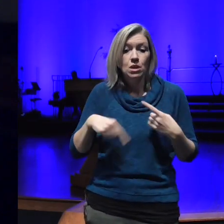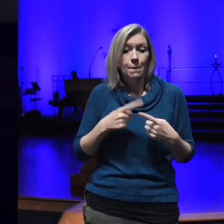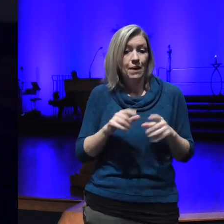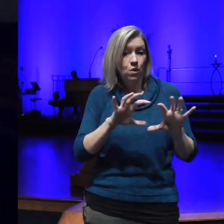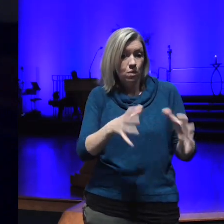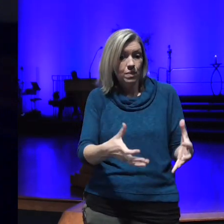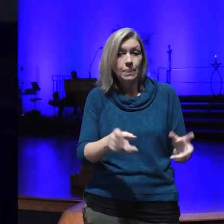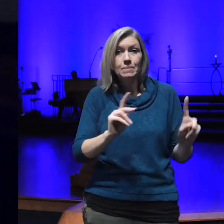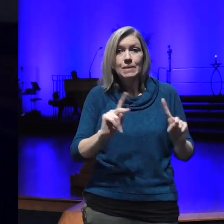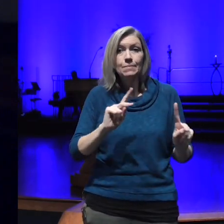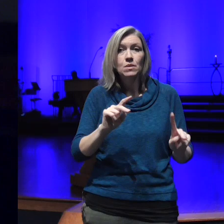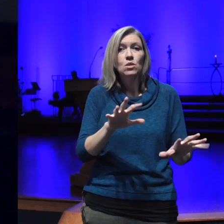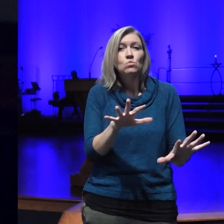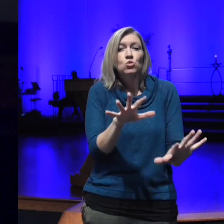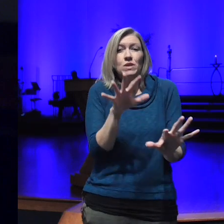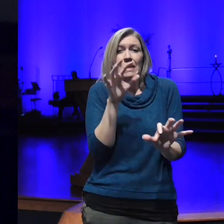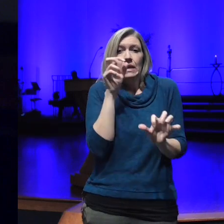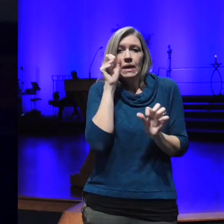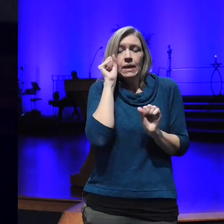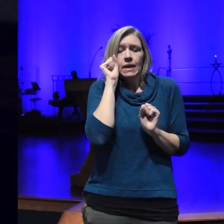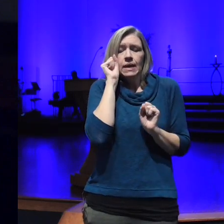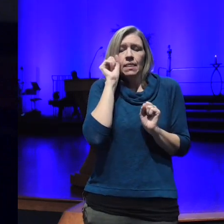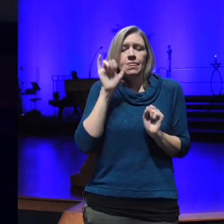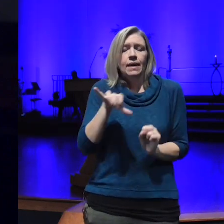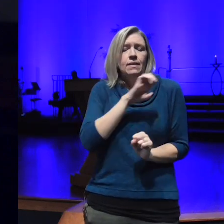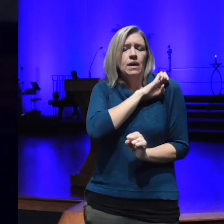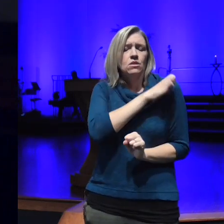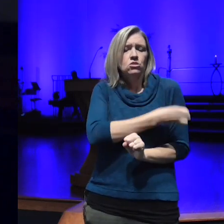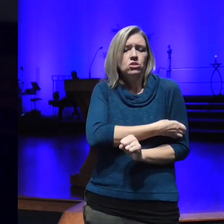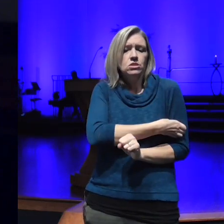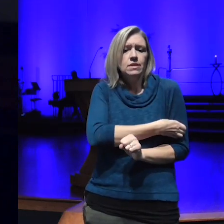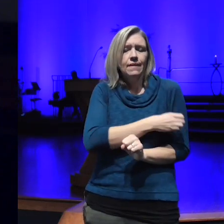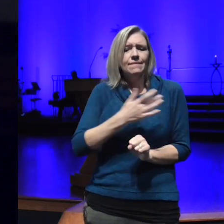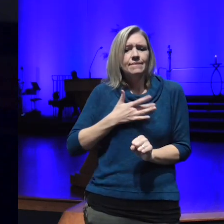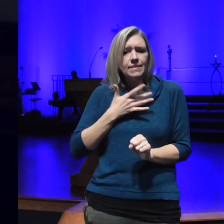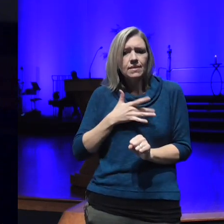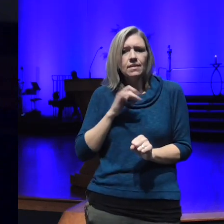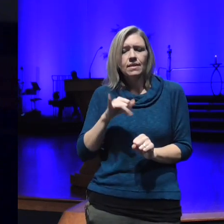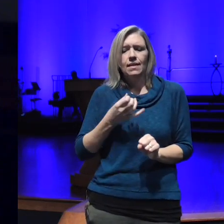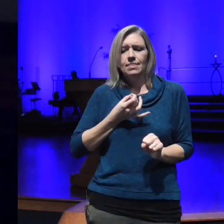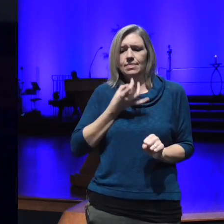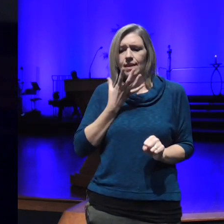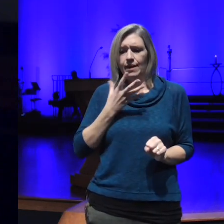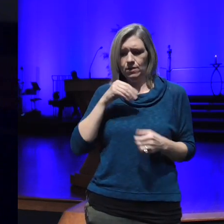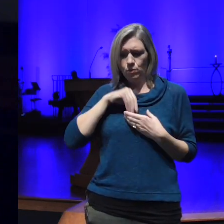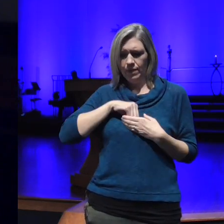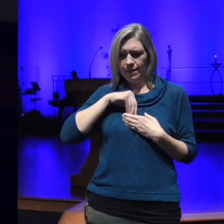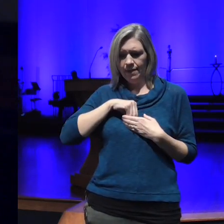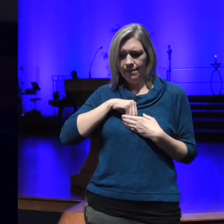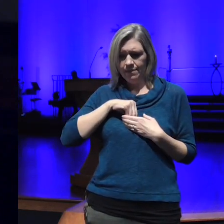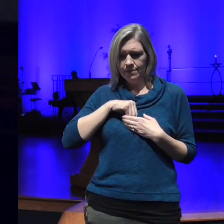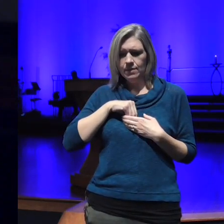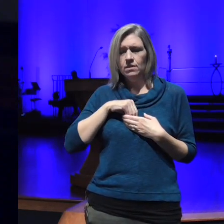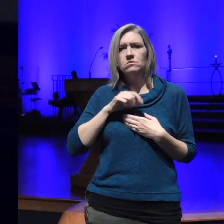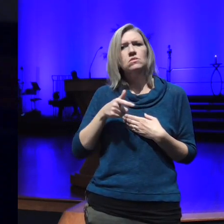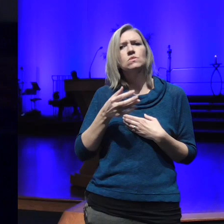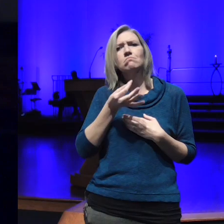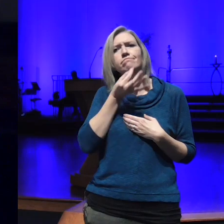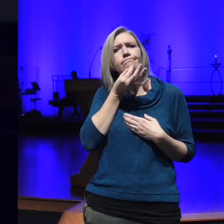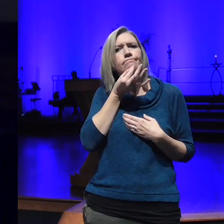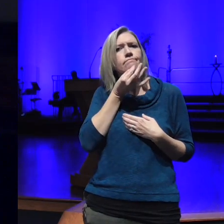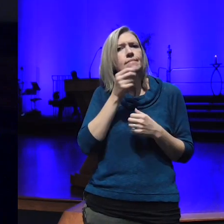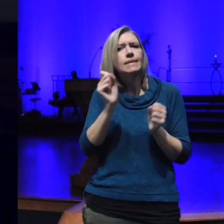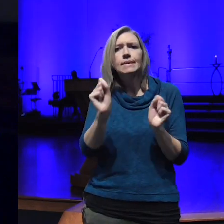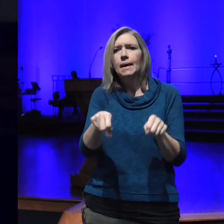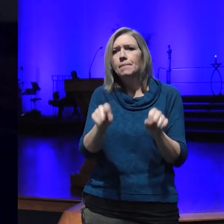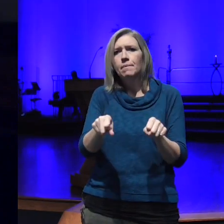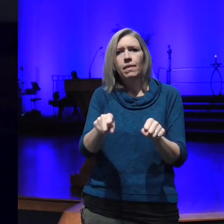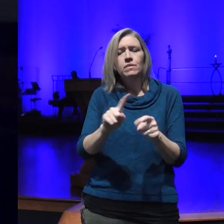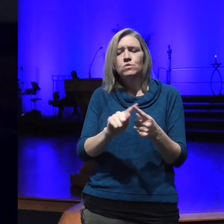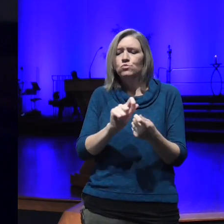that energy and we feel that light within us with its great capability to transform that